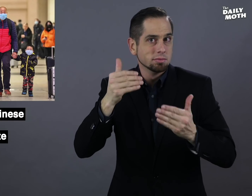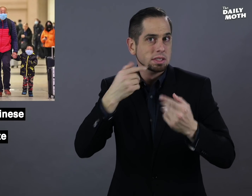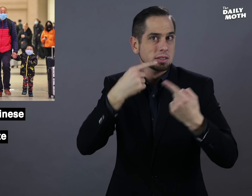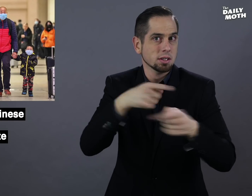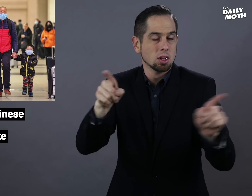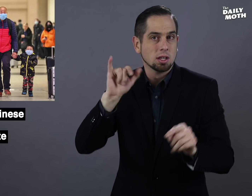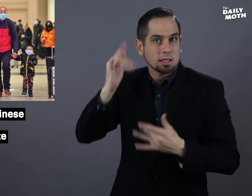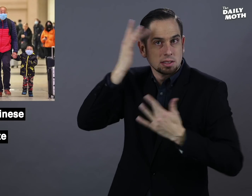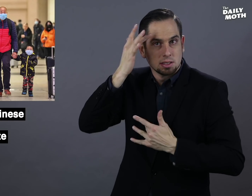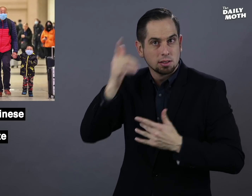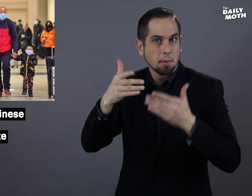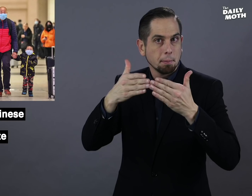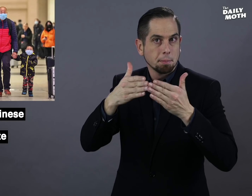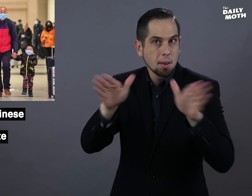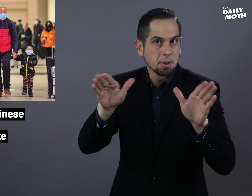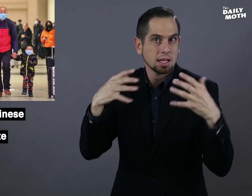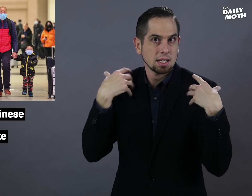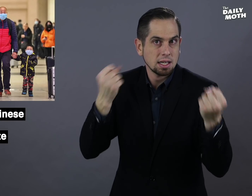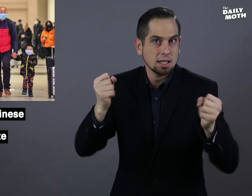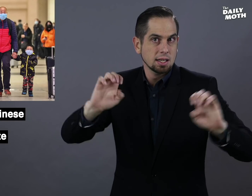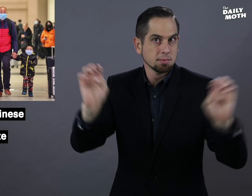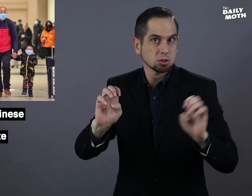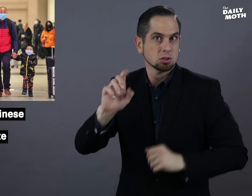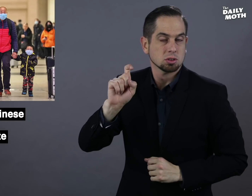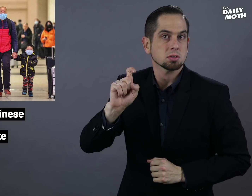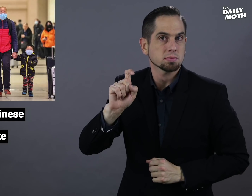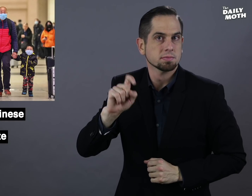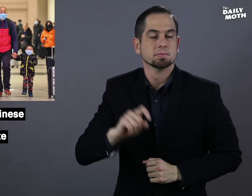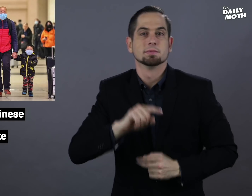whether to declare the disease a public health emergency.